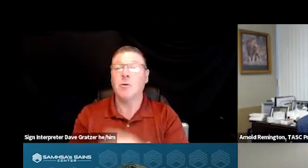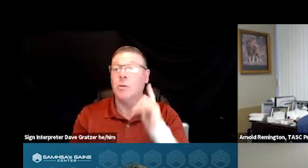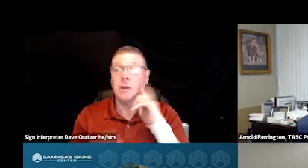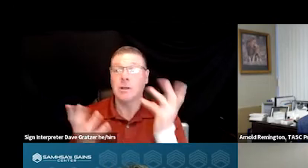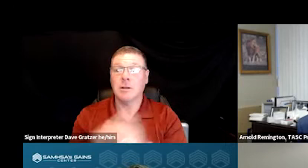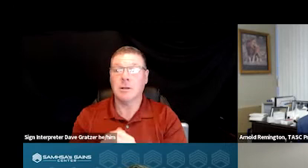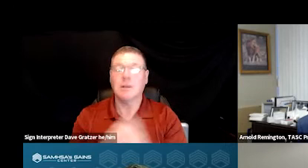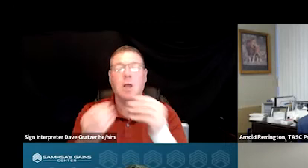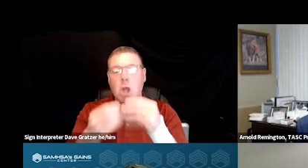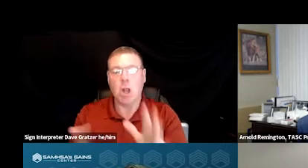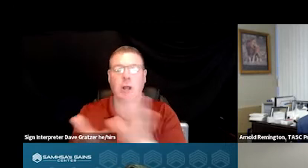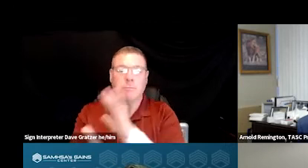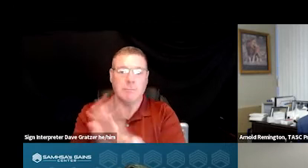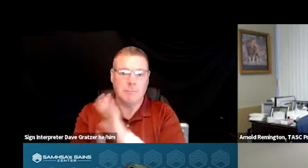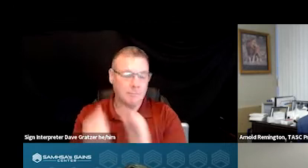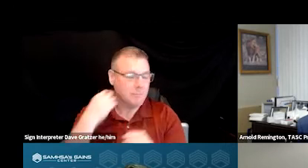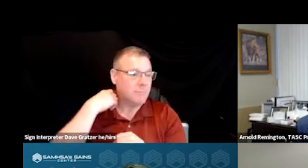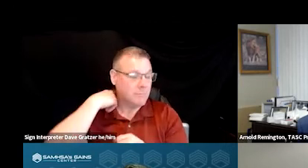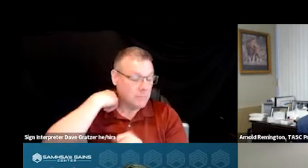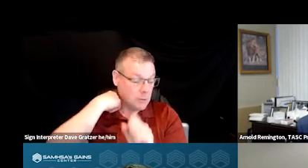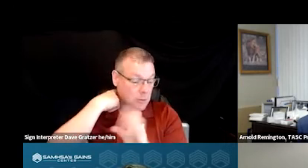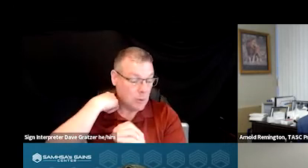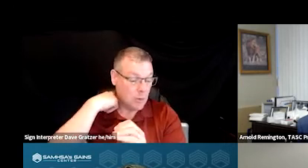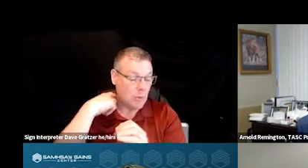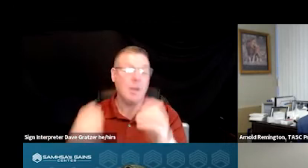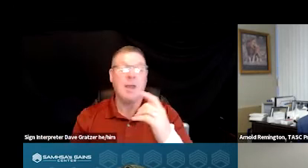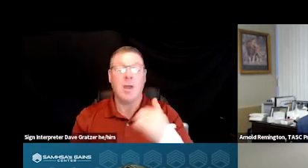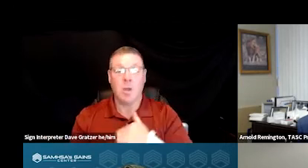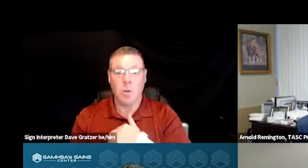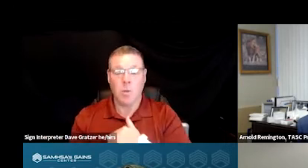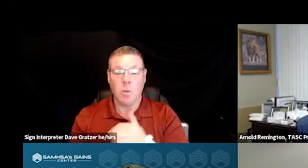I lost my paperwork. So I'm leading all this up to the,